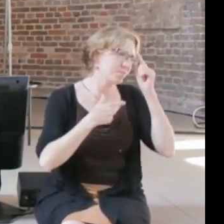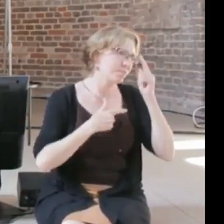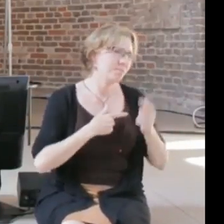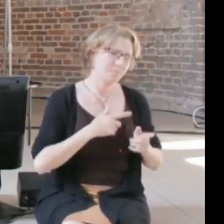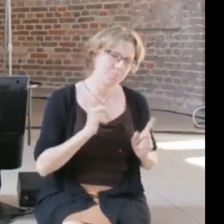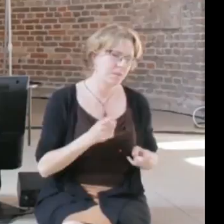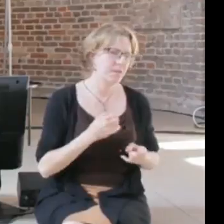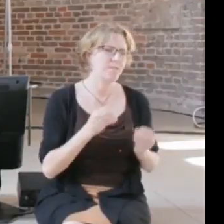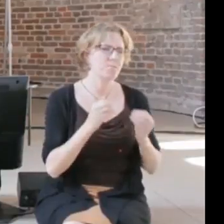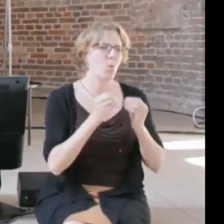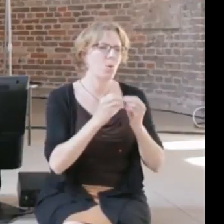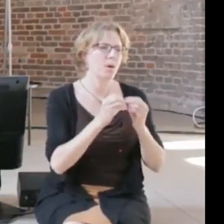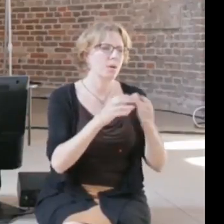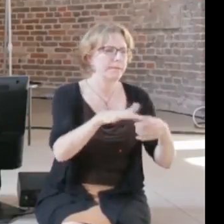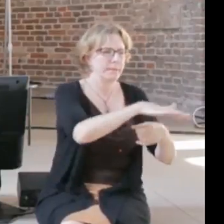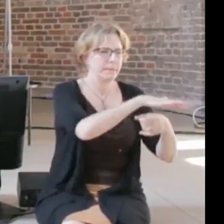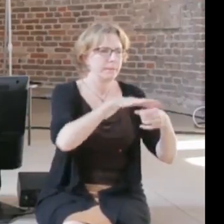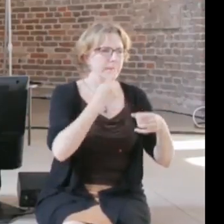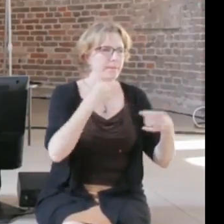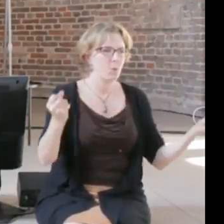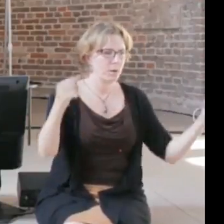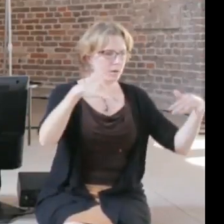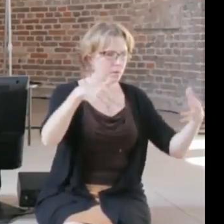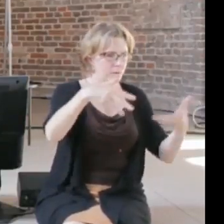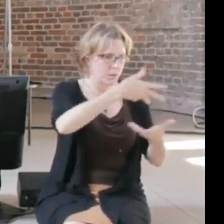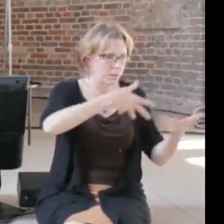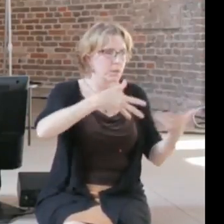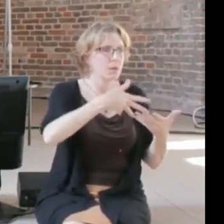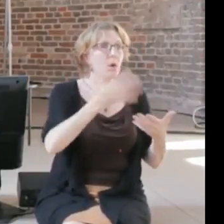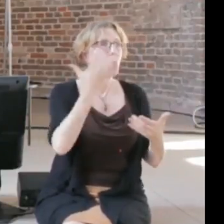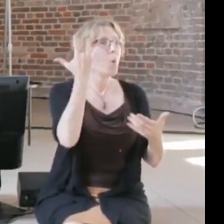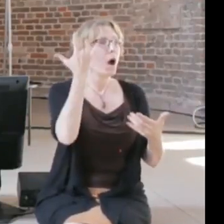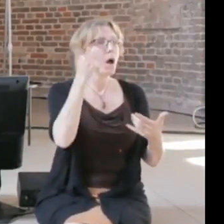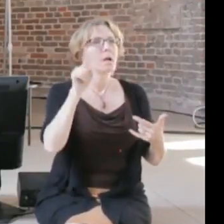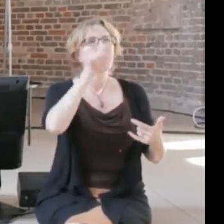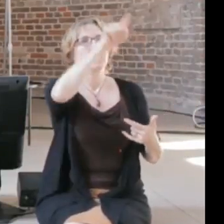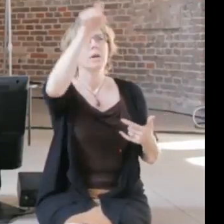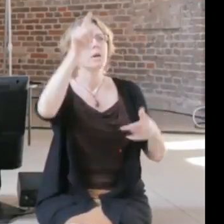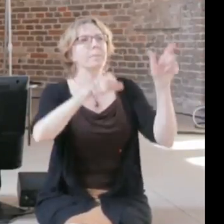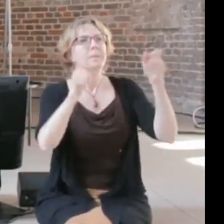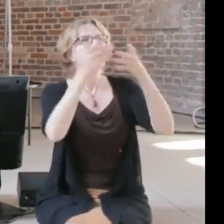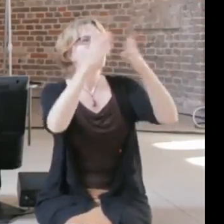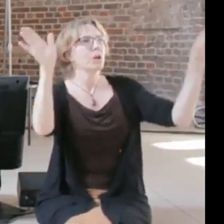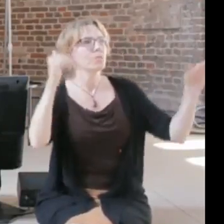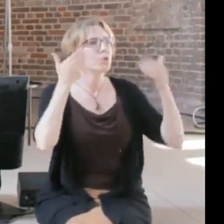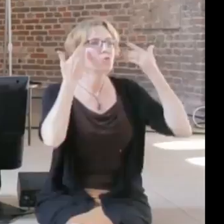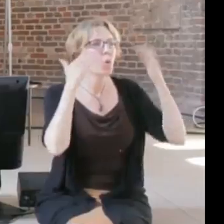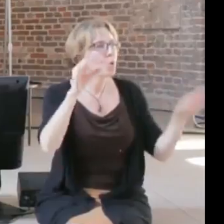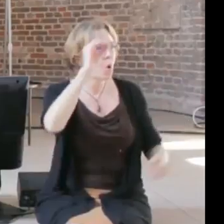if the general public isn't aware yet of what's going on, there's no need to discuss it, because